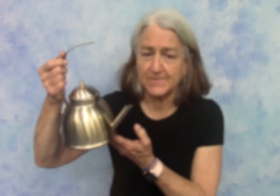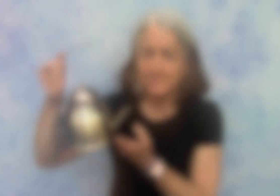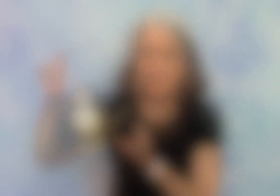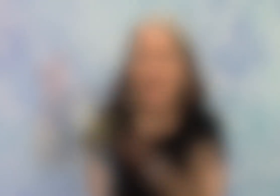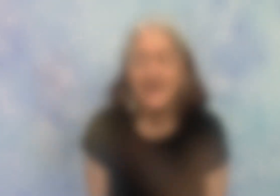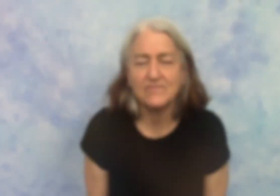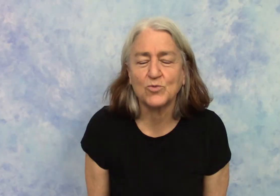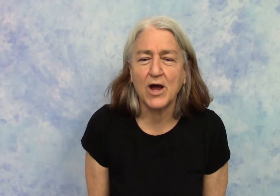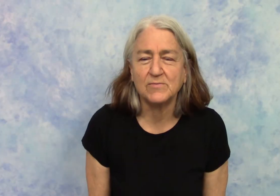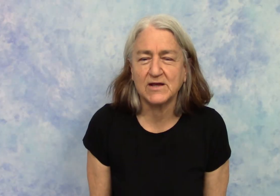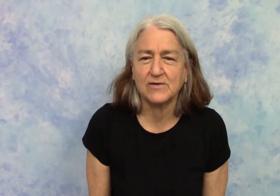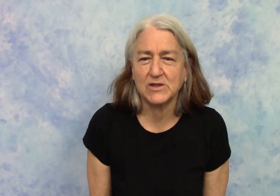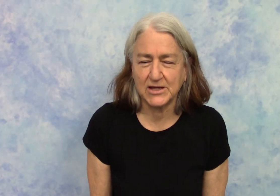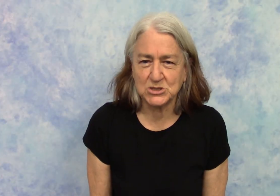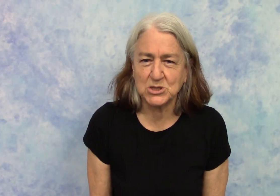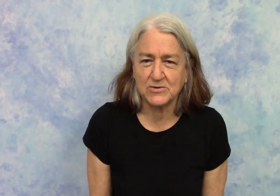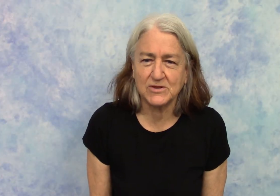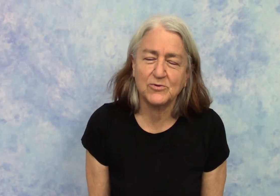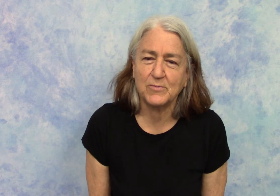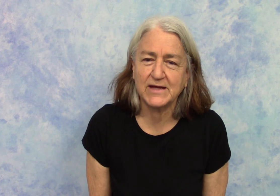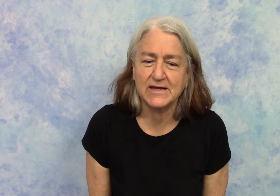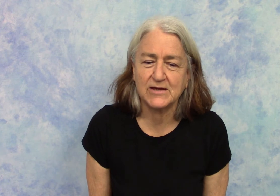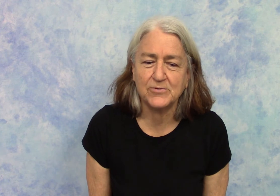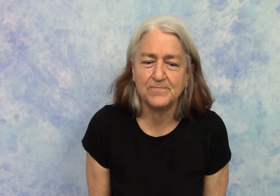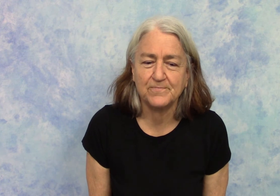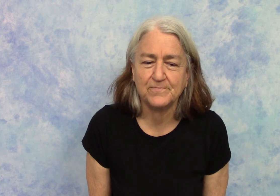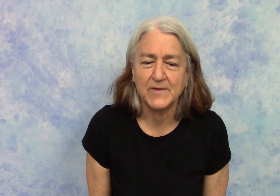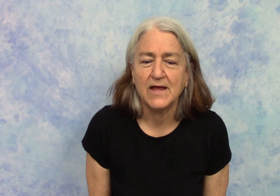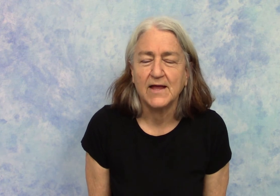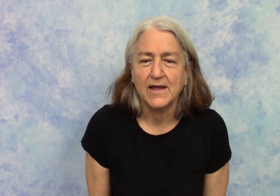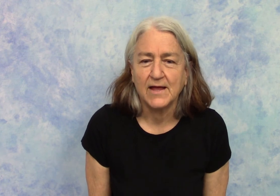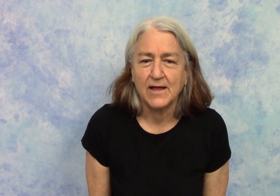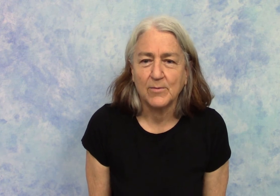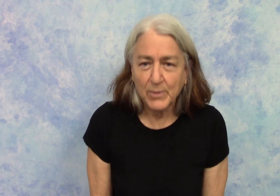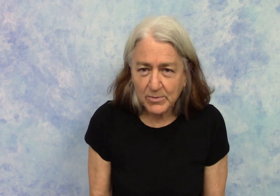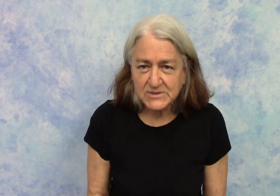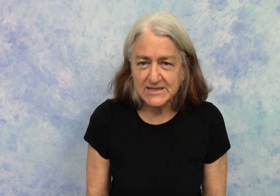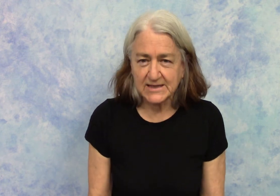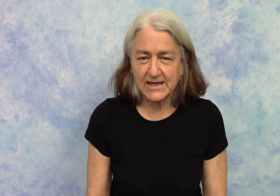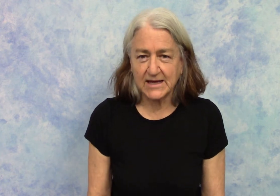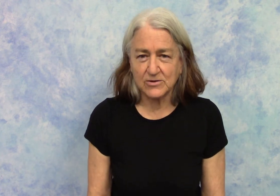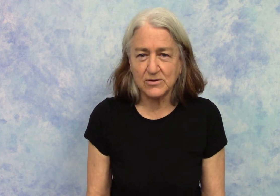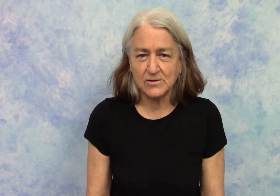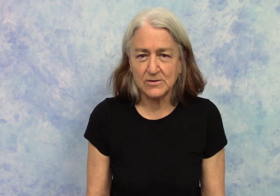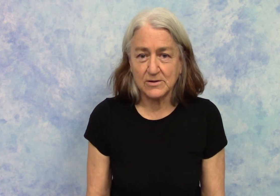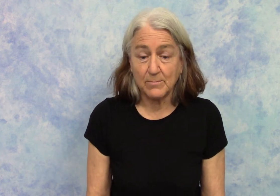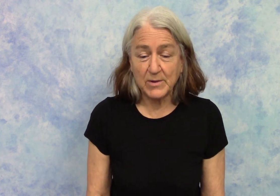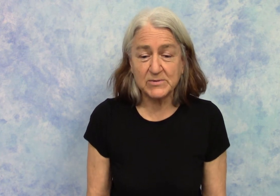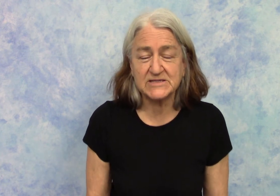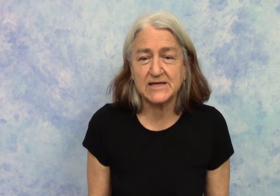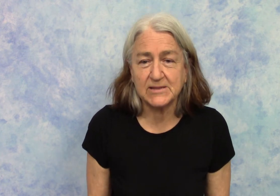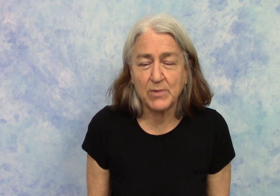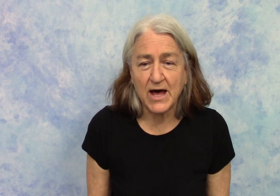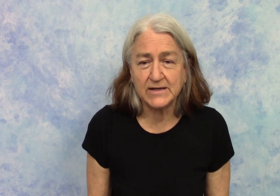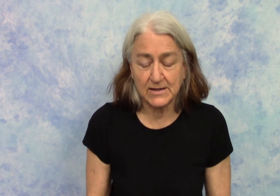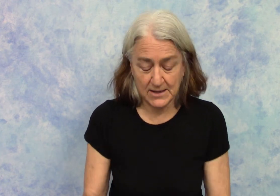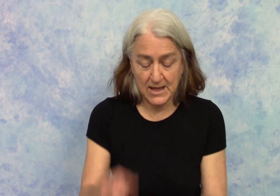I have a rhyme that I would like to share with you about a kettle. "Bubble" said the kettle. "Bubble" said the pot.